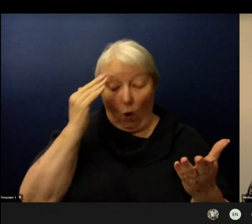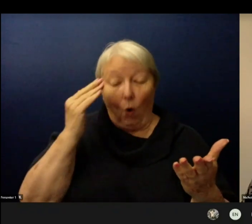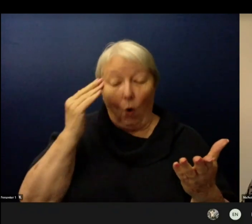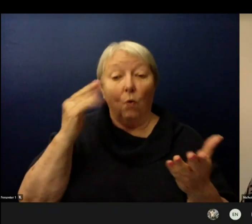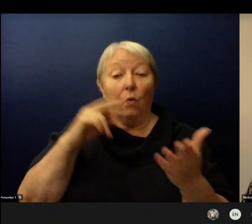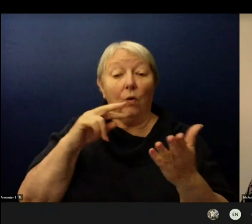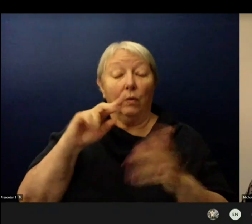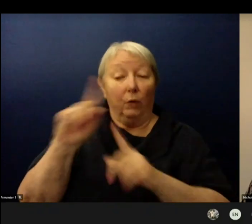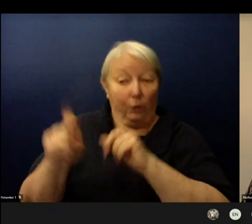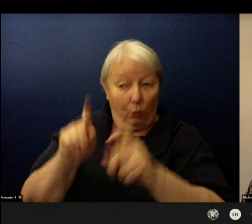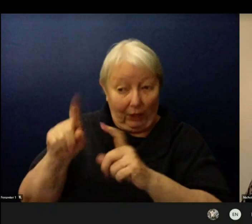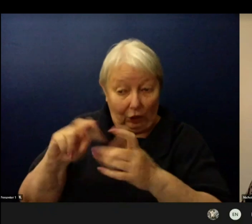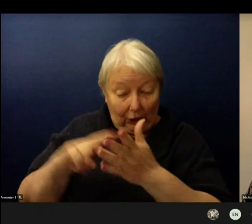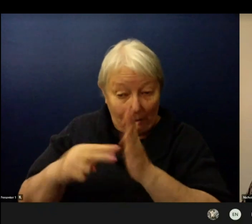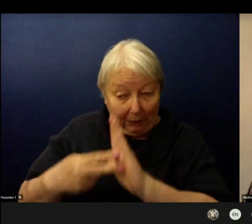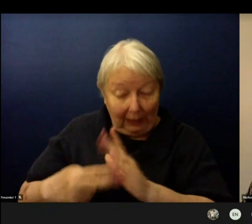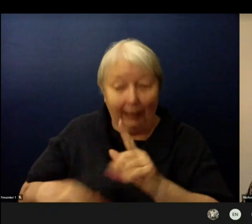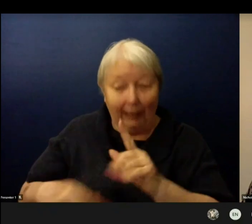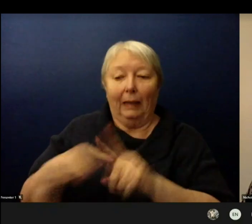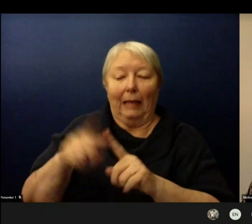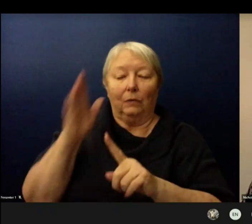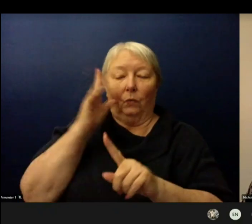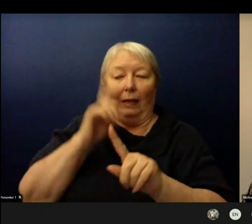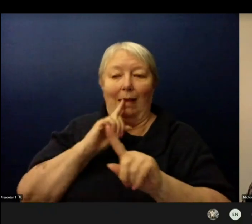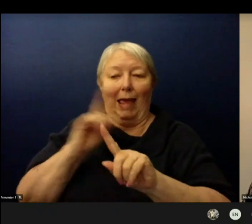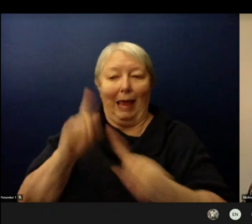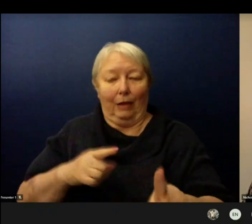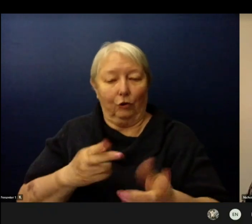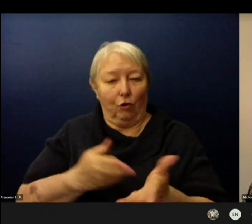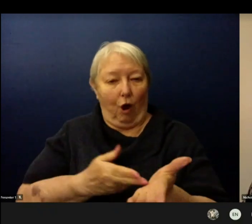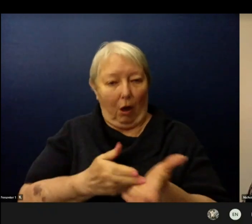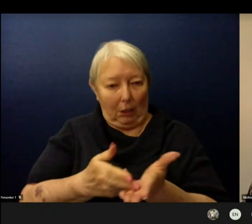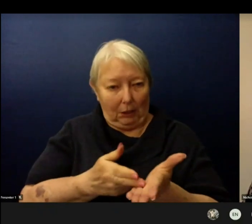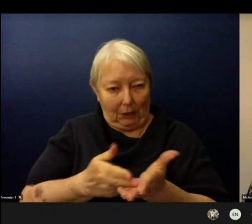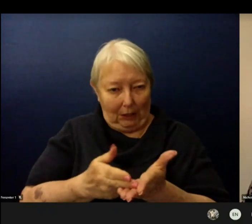More information about this process will be shared out with families in the coming days.